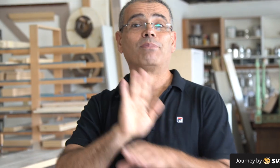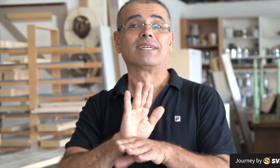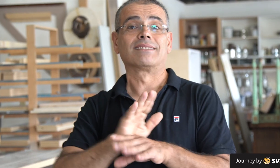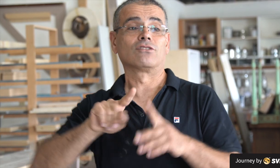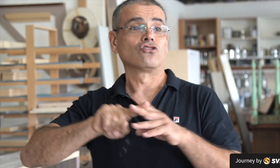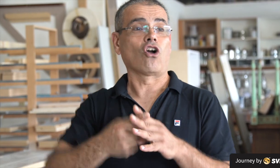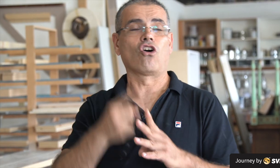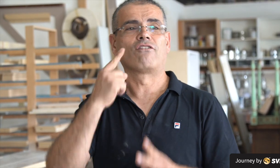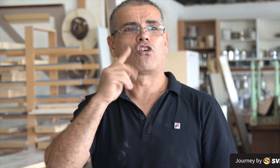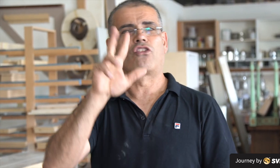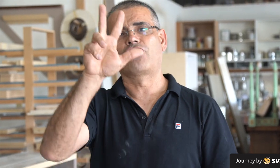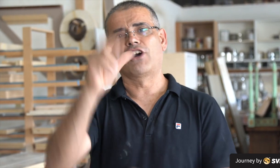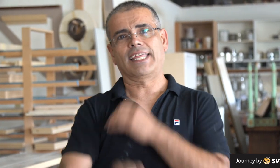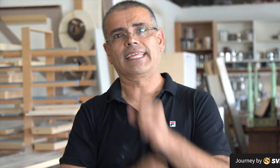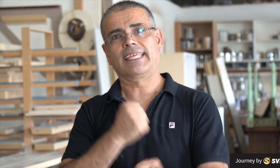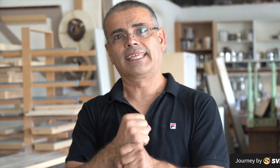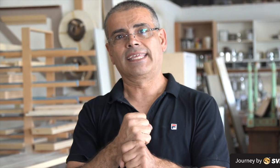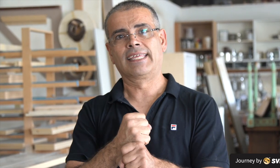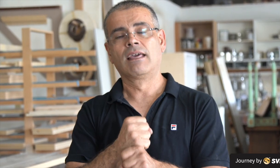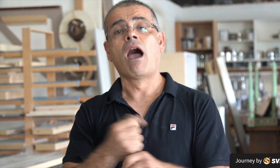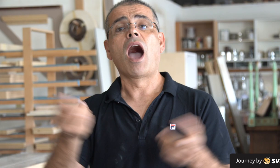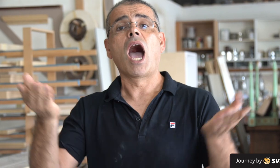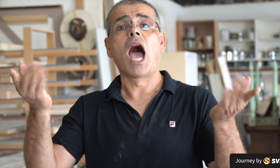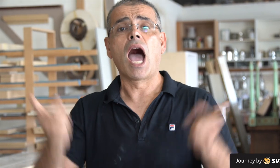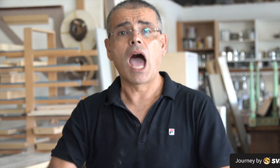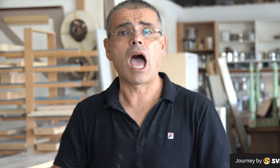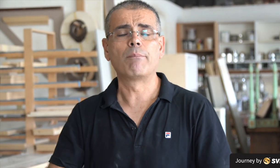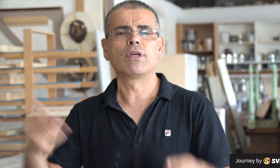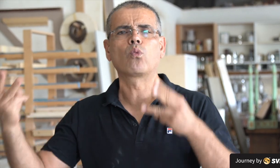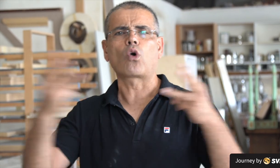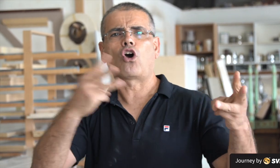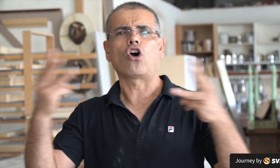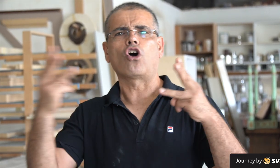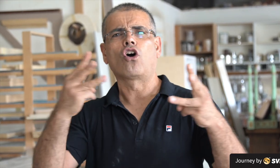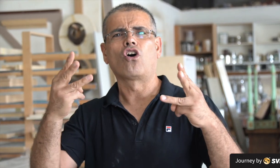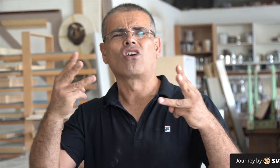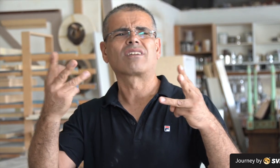I started and owned a business for 3 years until a religious